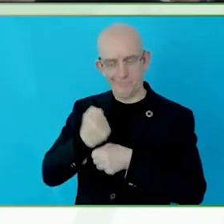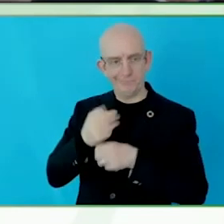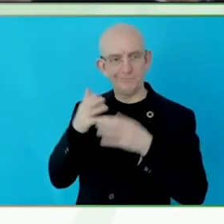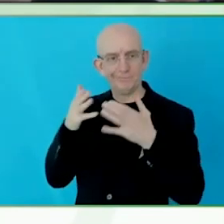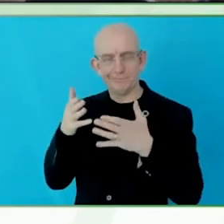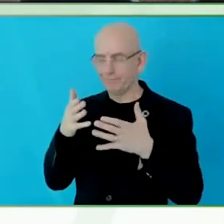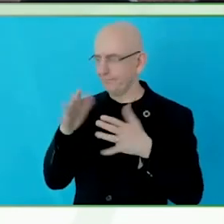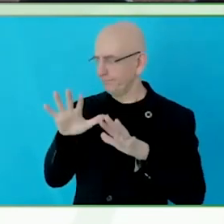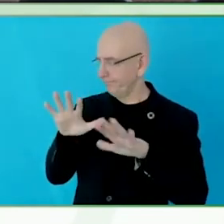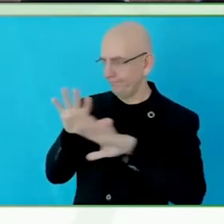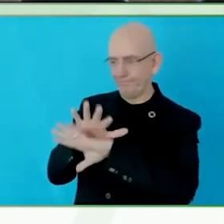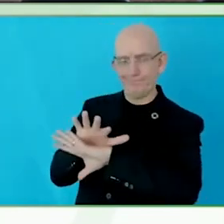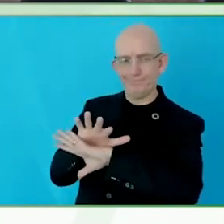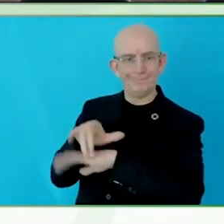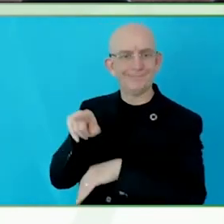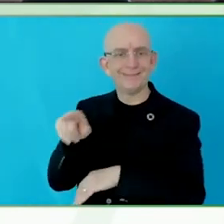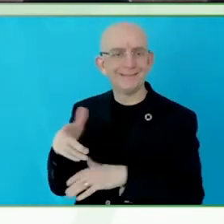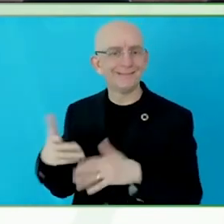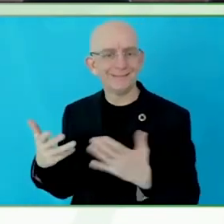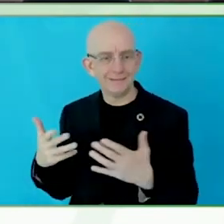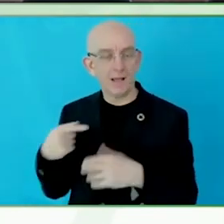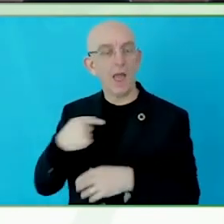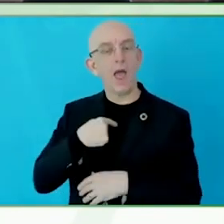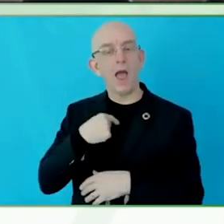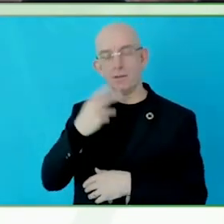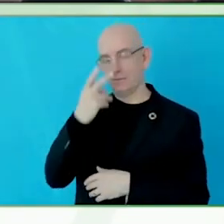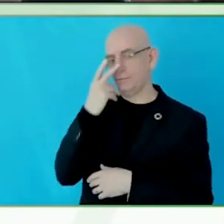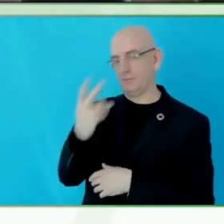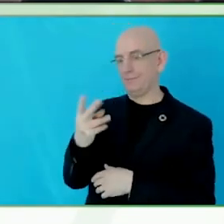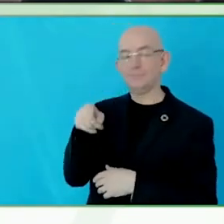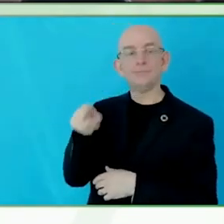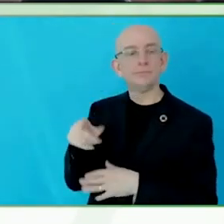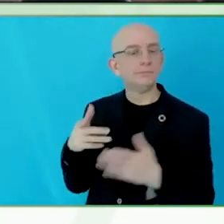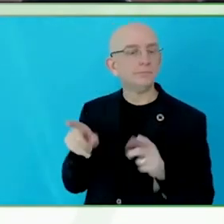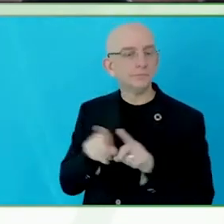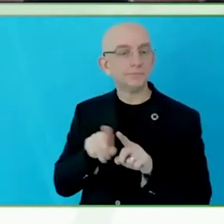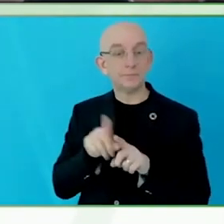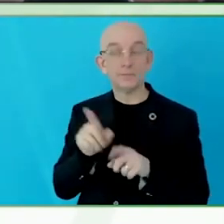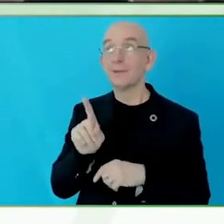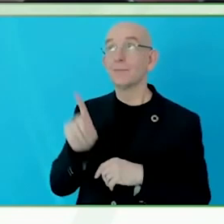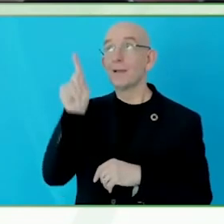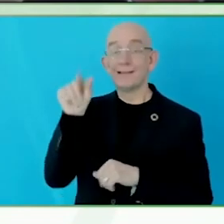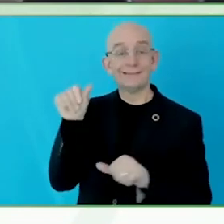and scientific discoveries were not limited by technologies and